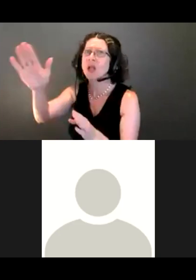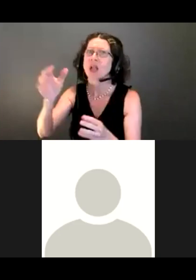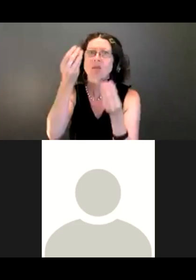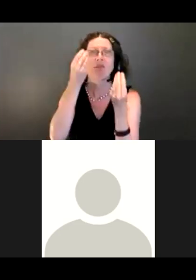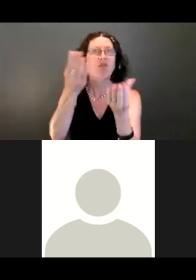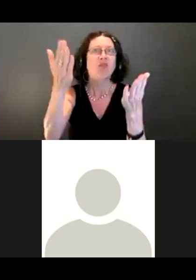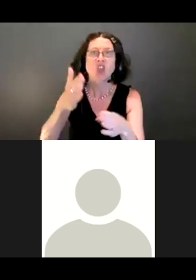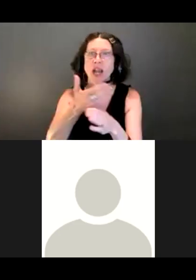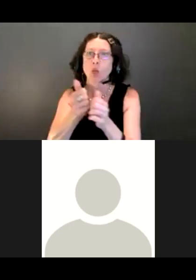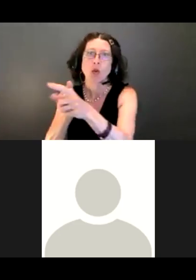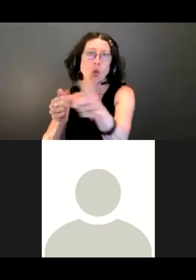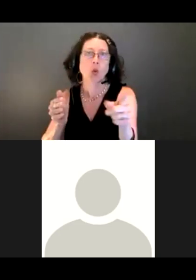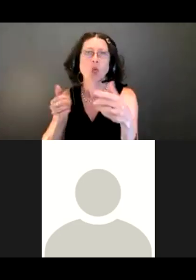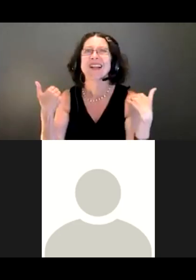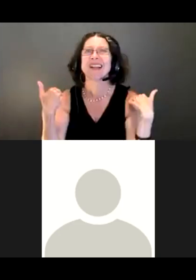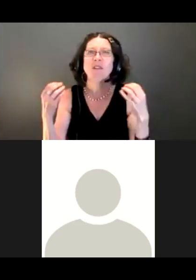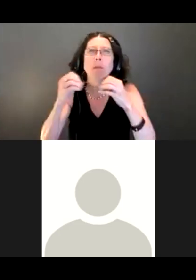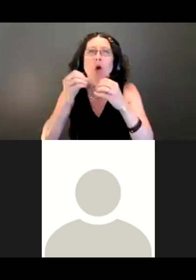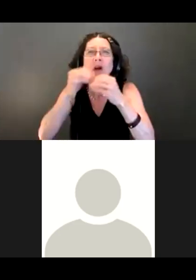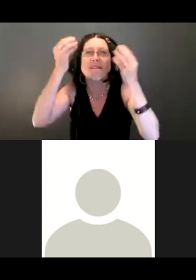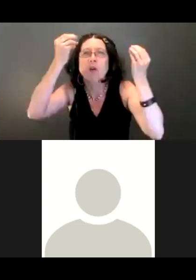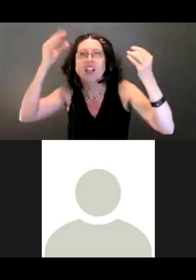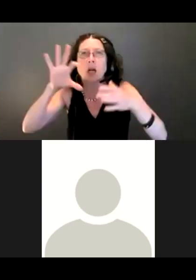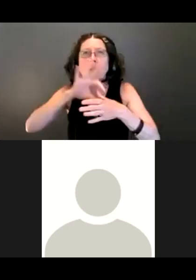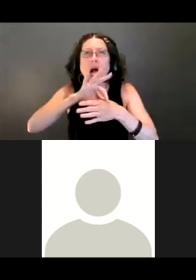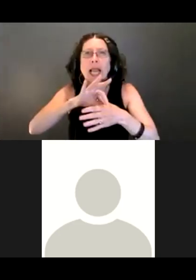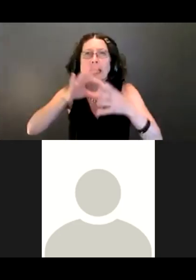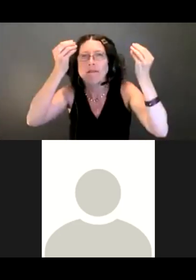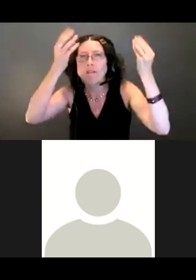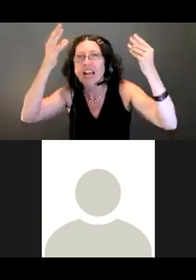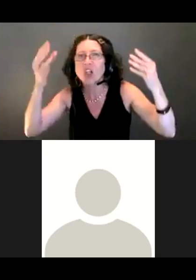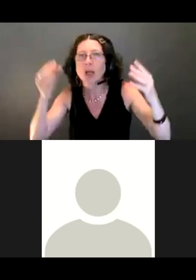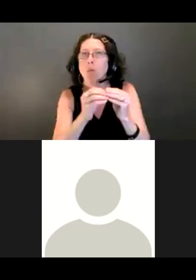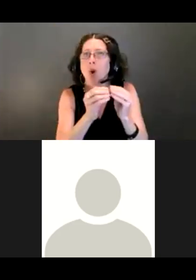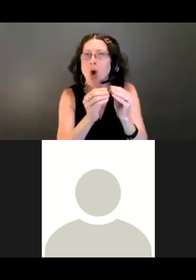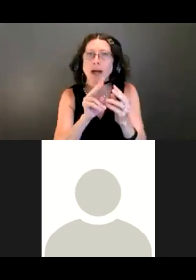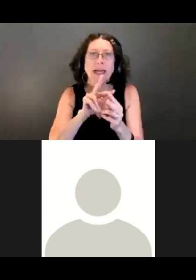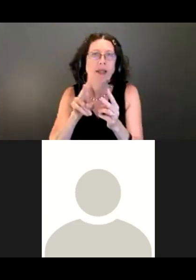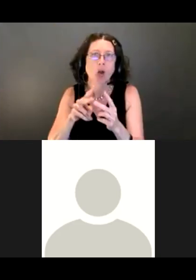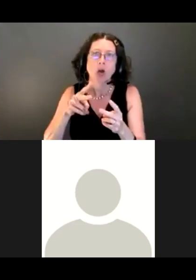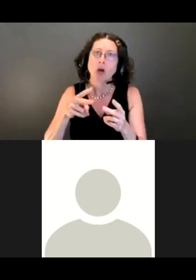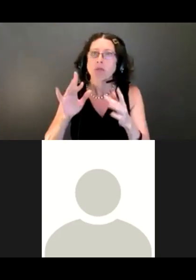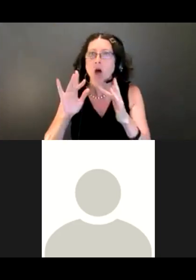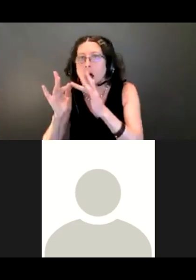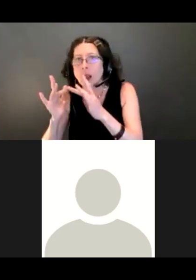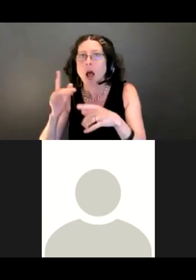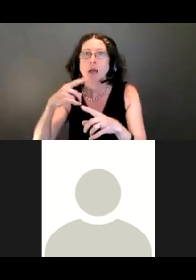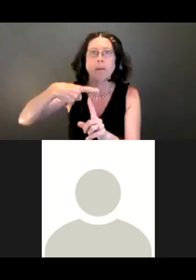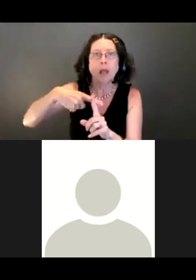We will be developing content somewhere -- online, brochures, on site. So we'll also be working with the public.